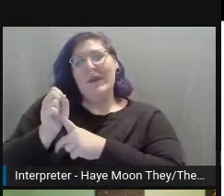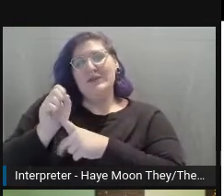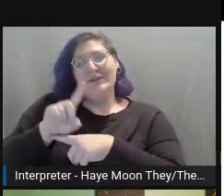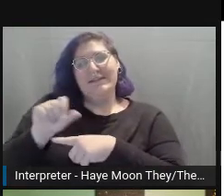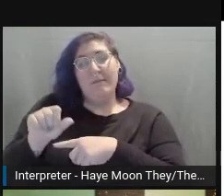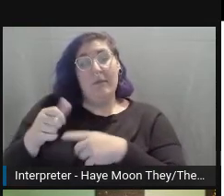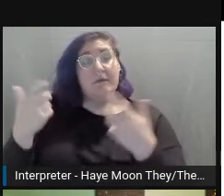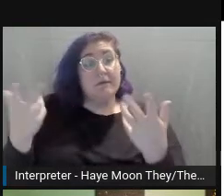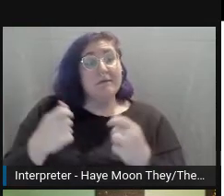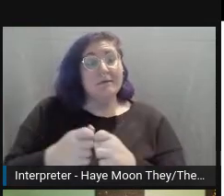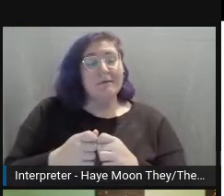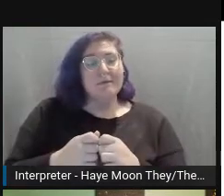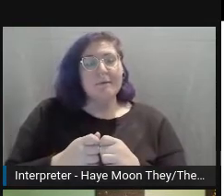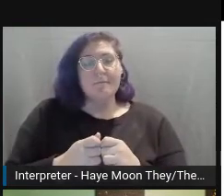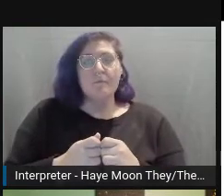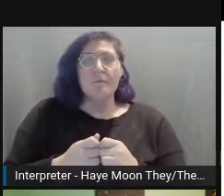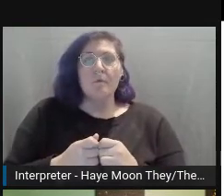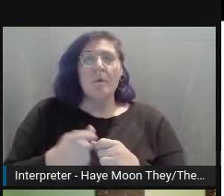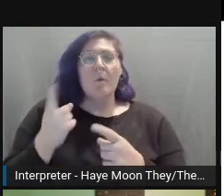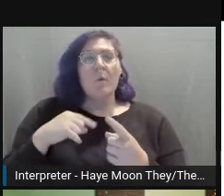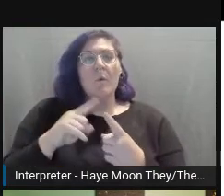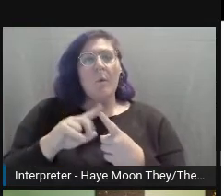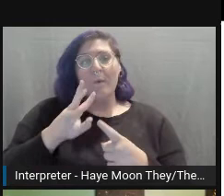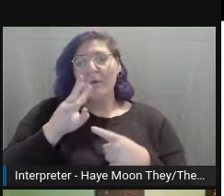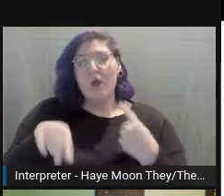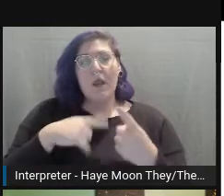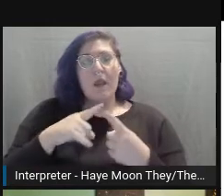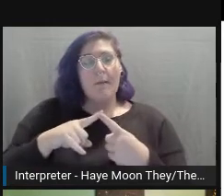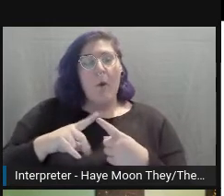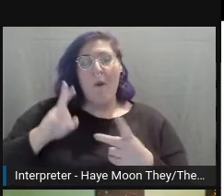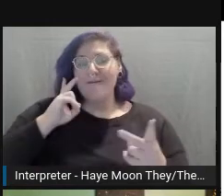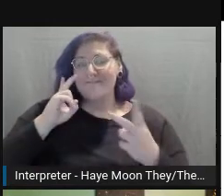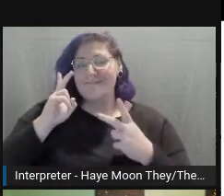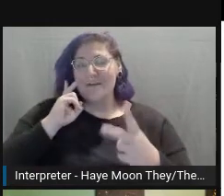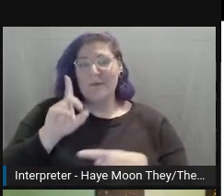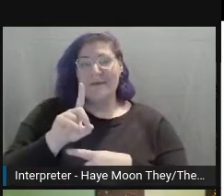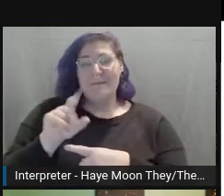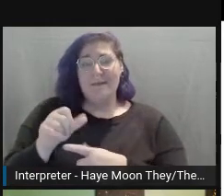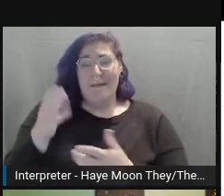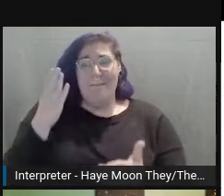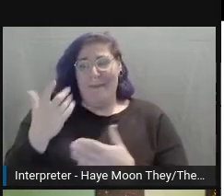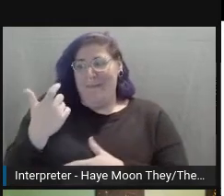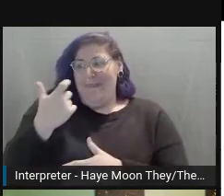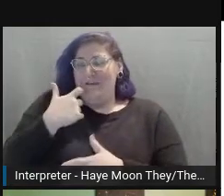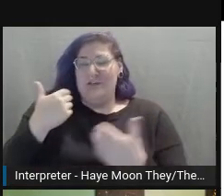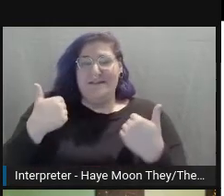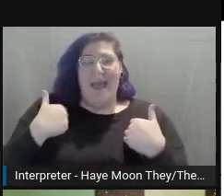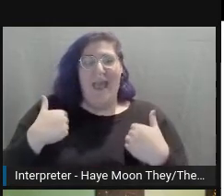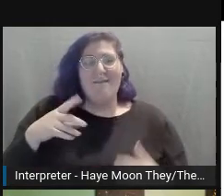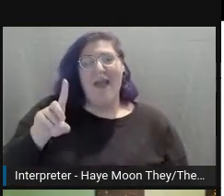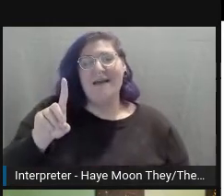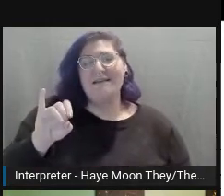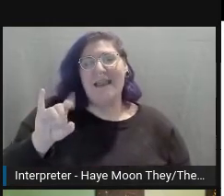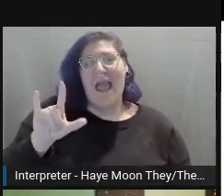When we're talking about visual disabilities, someone could have just had their eyes dilated at an optometrist